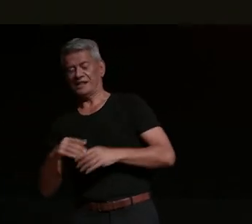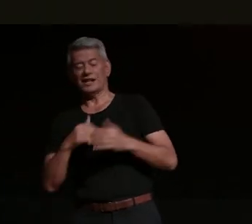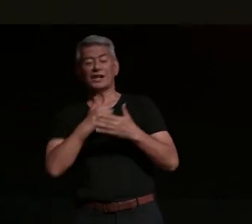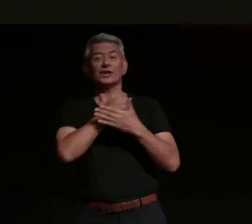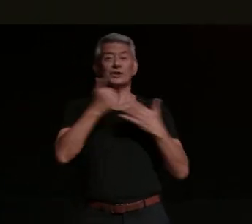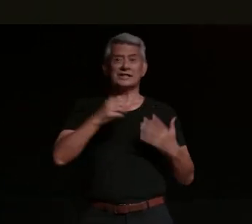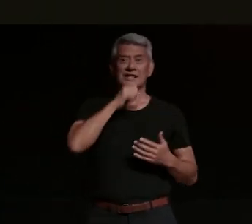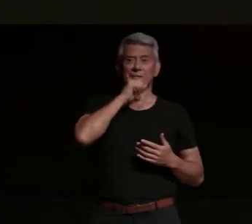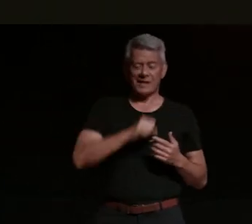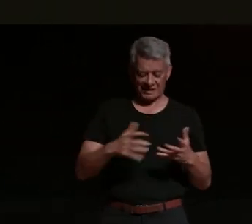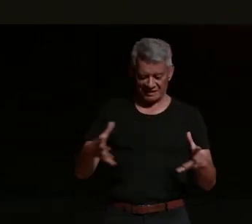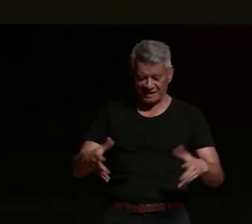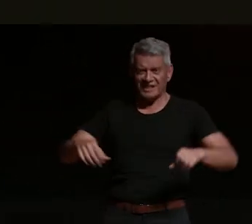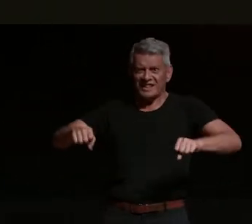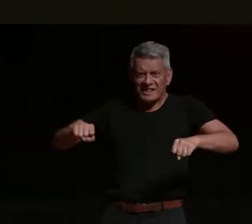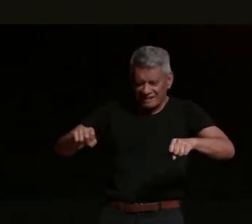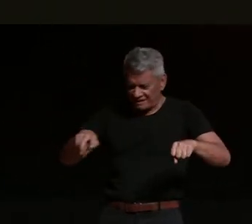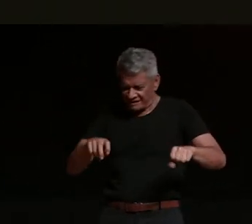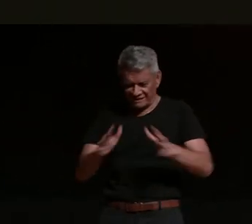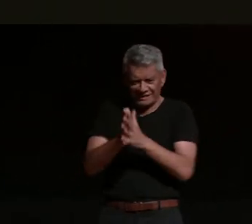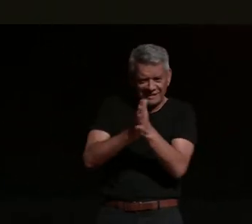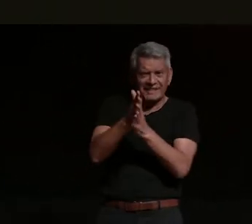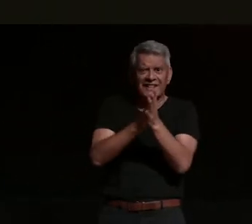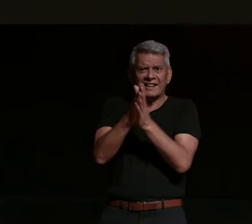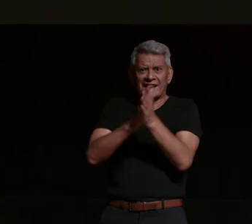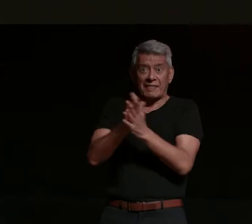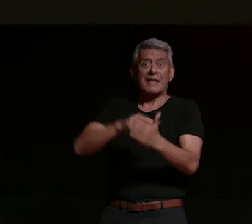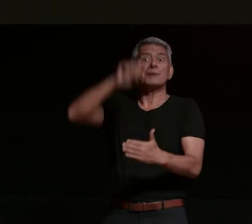on to buy a big bike chicks like big bikes they buy a big bike and they ride